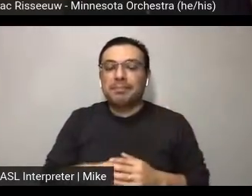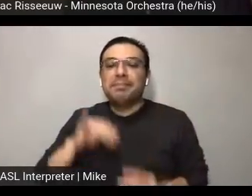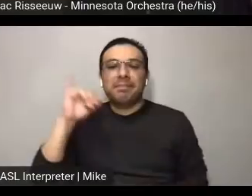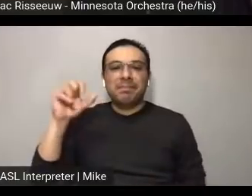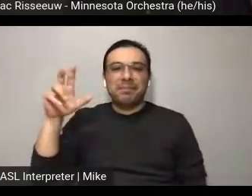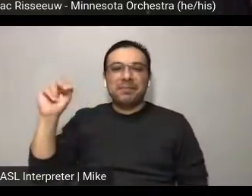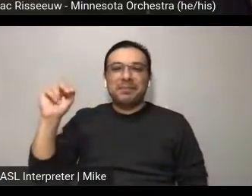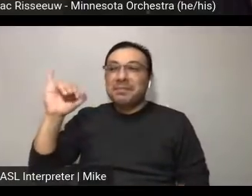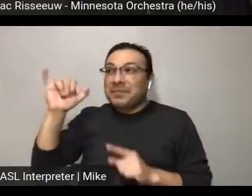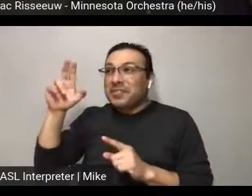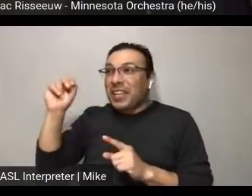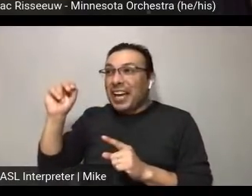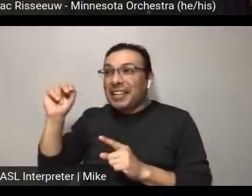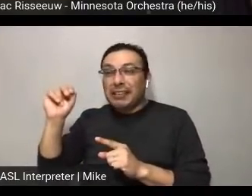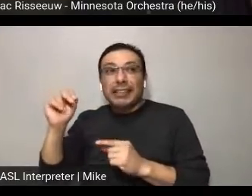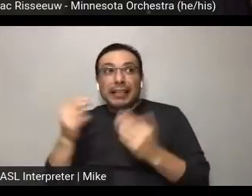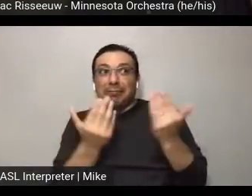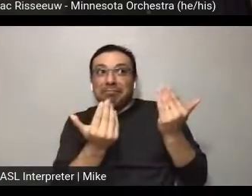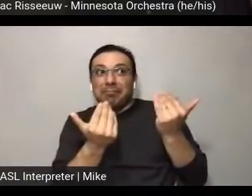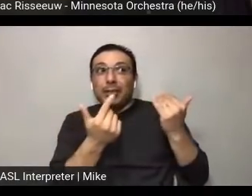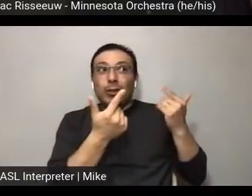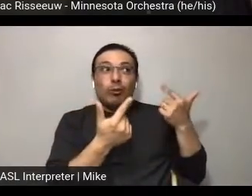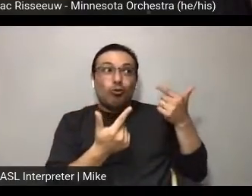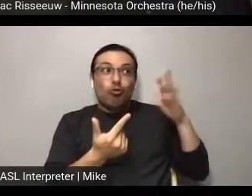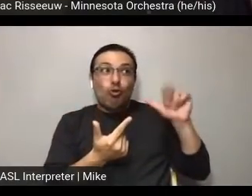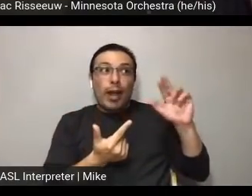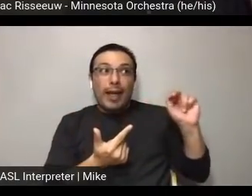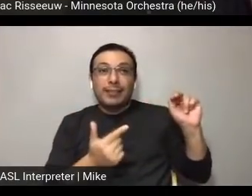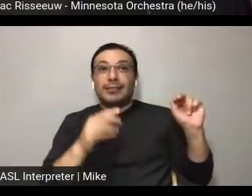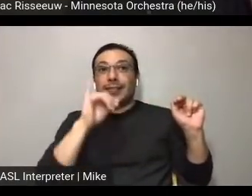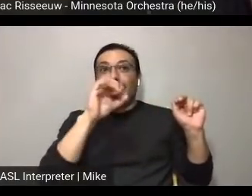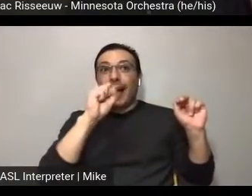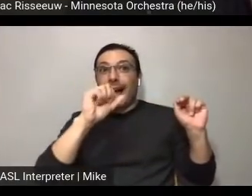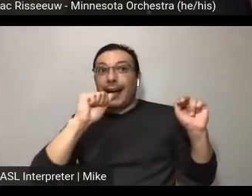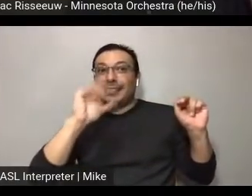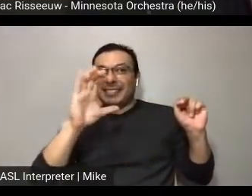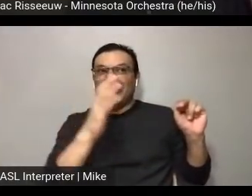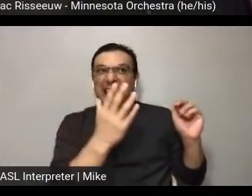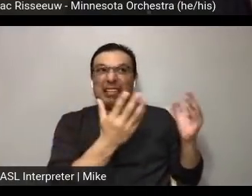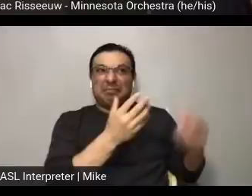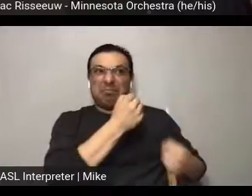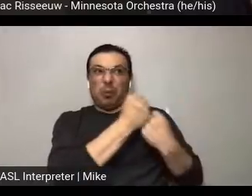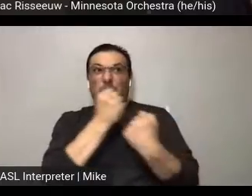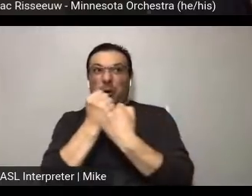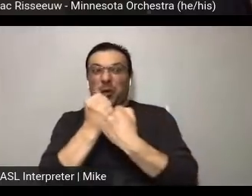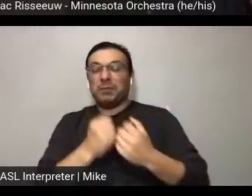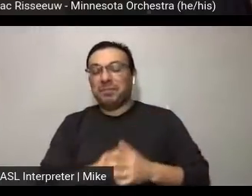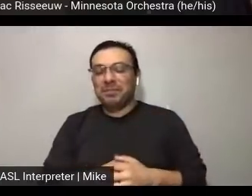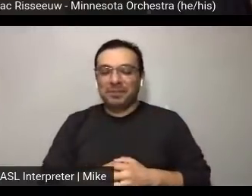and Isaac to chime in, as well. Fortunately, we have an in house creative